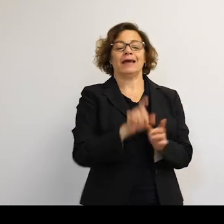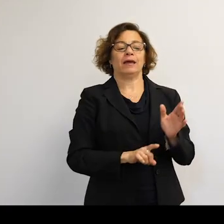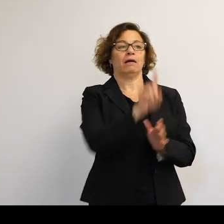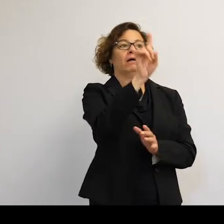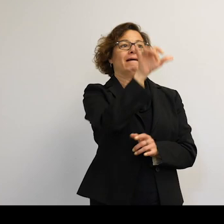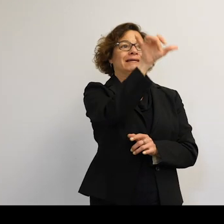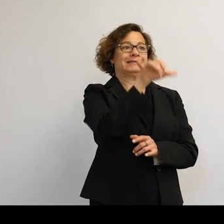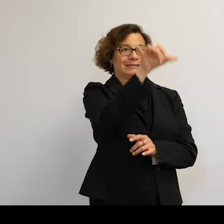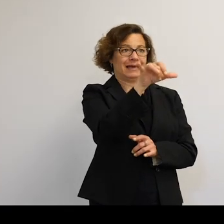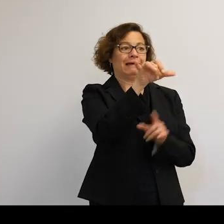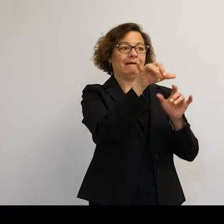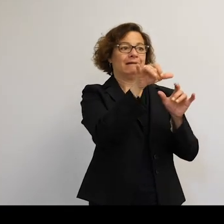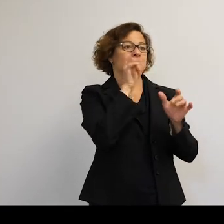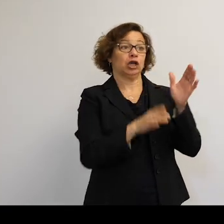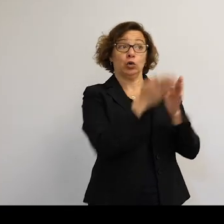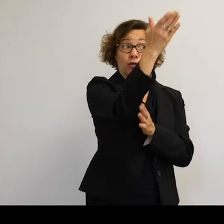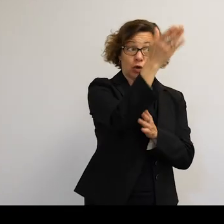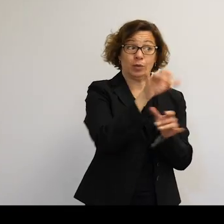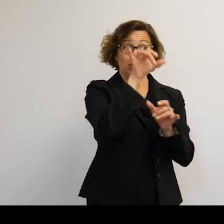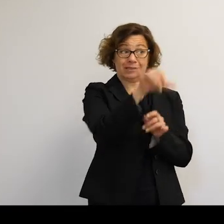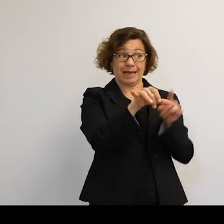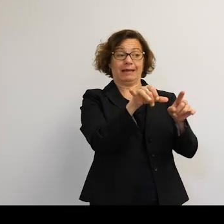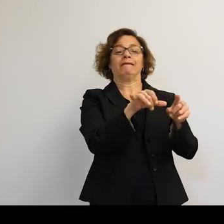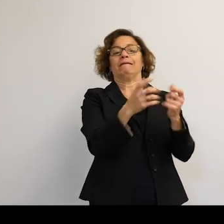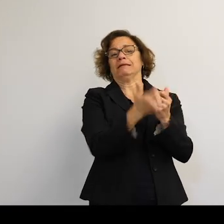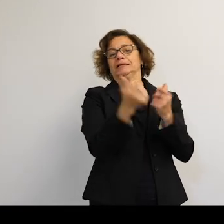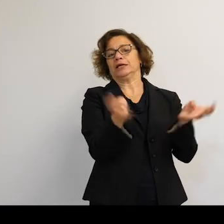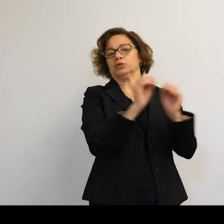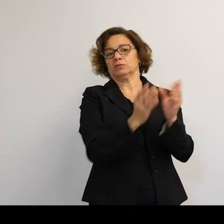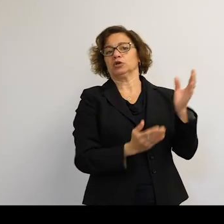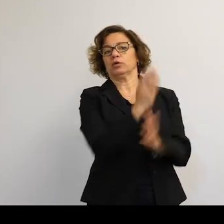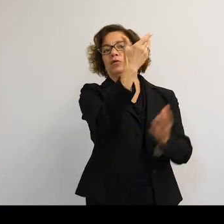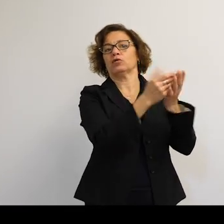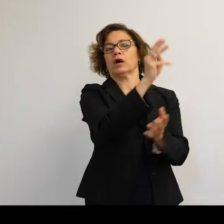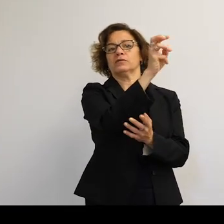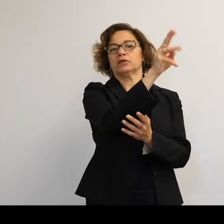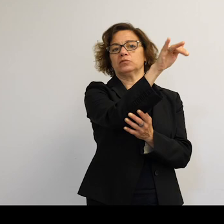That's when the risks build up. It's just the way you are for how long are the two components to the equation.